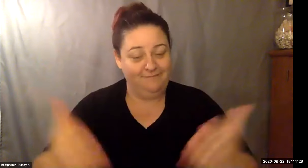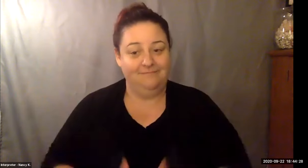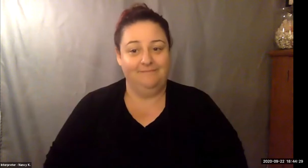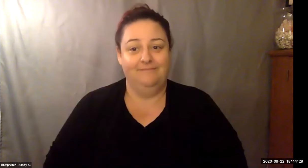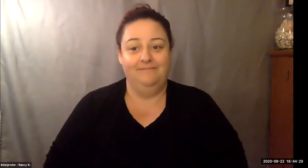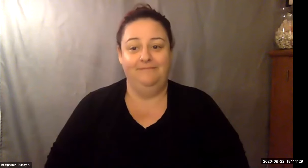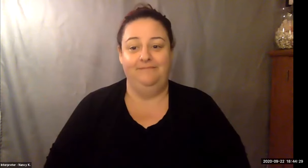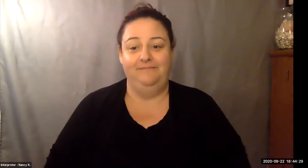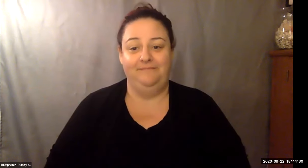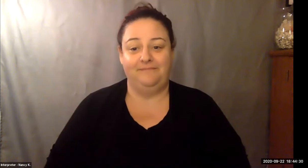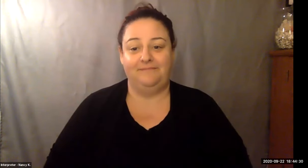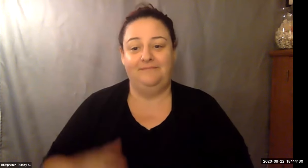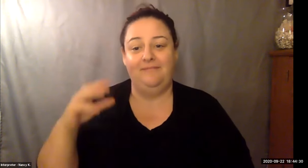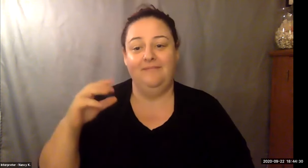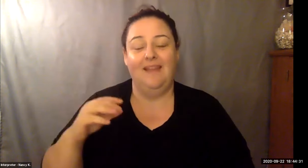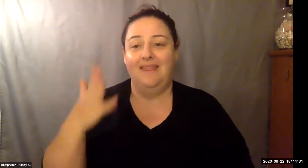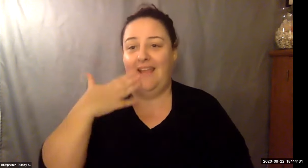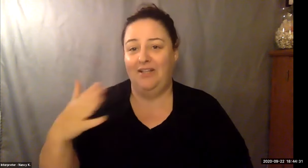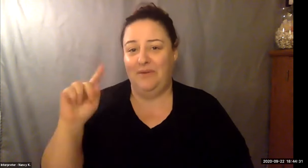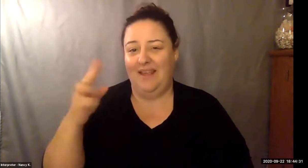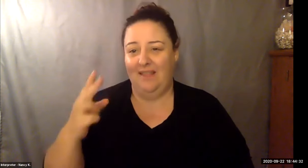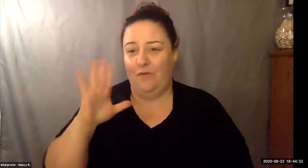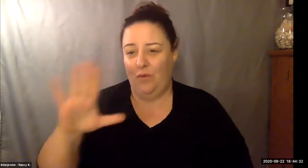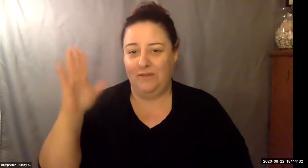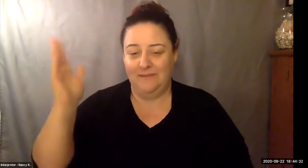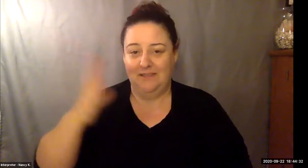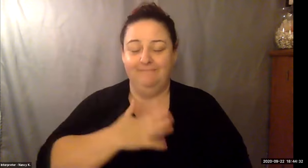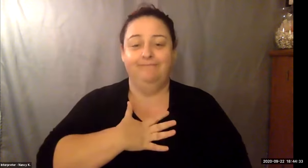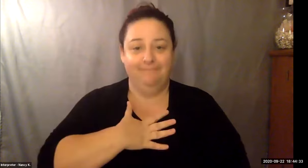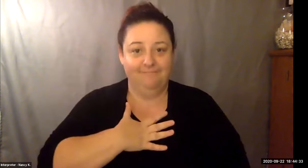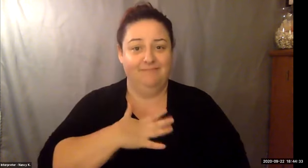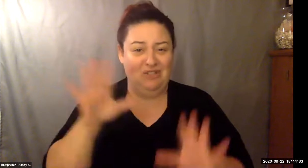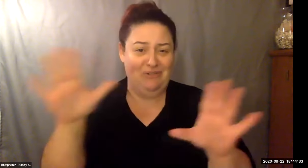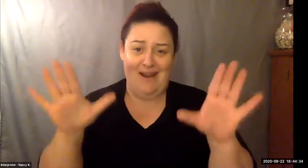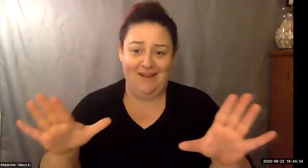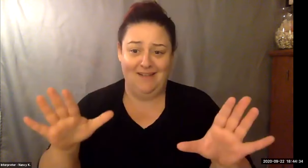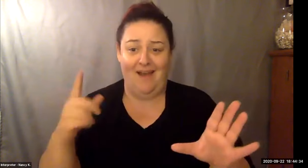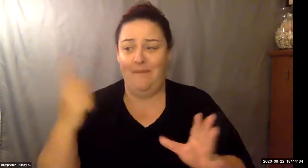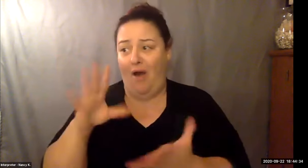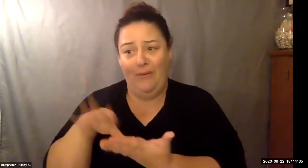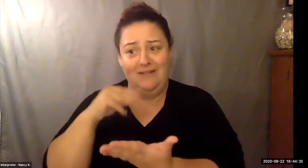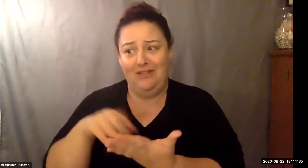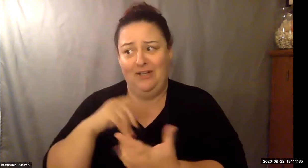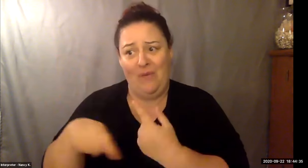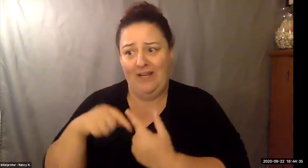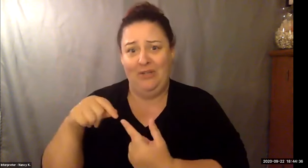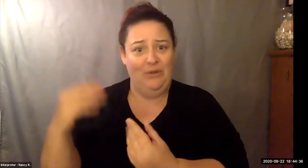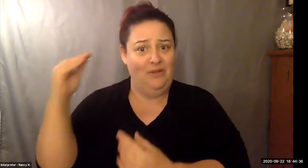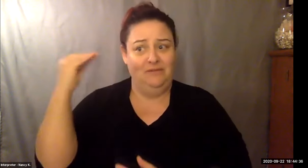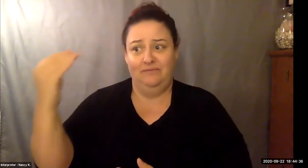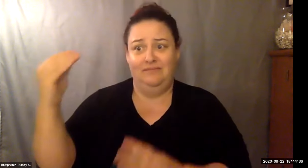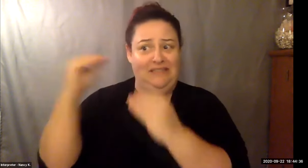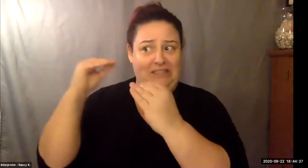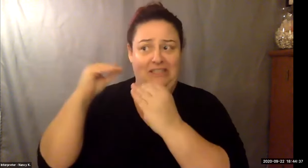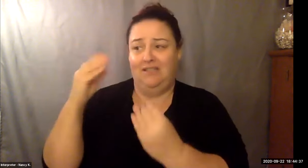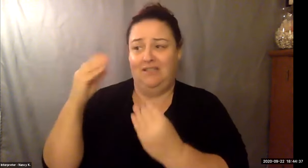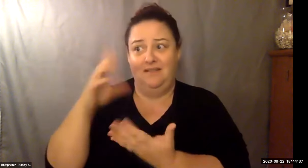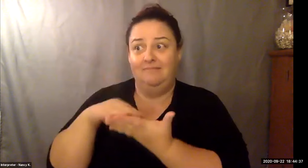Keith Wolling: And I can't tell you that. Enough about about our industry, it's, it's, it's the embassy of the world. We are the ambassadors and I just want to share that with you say